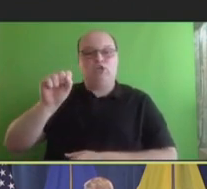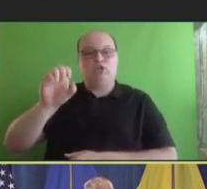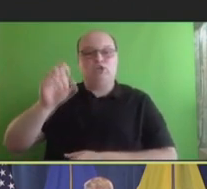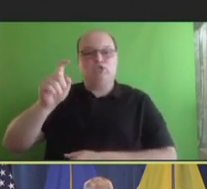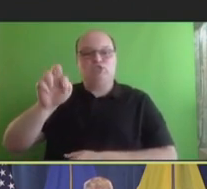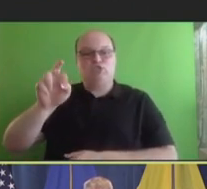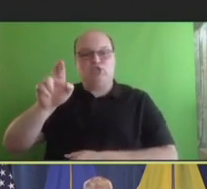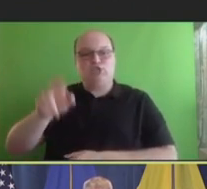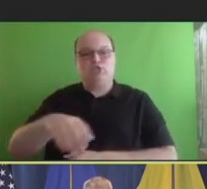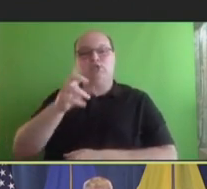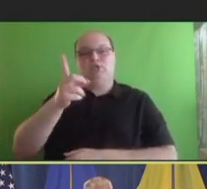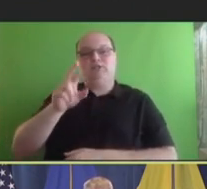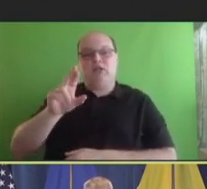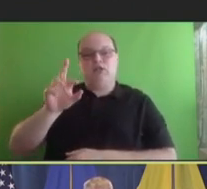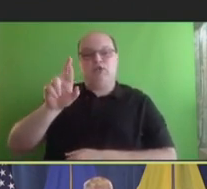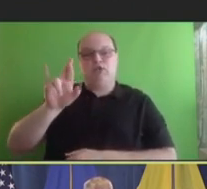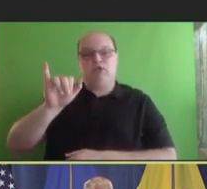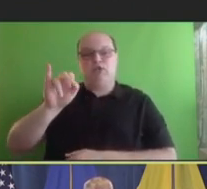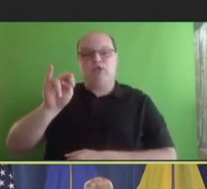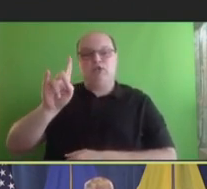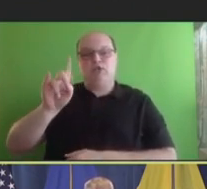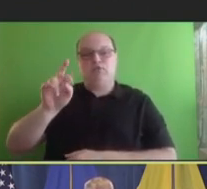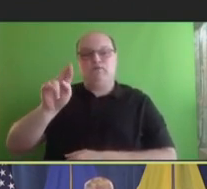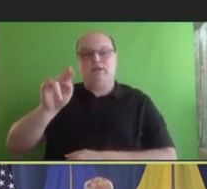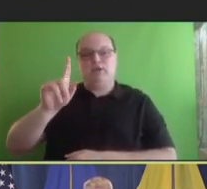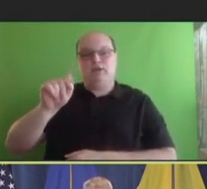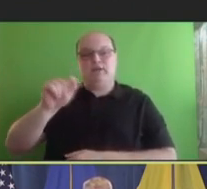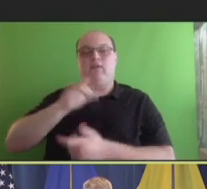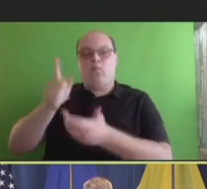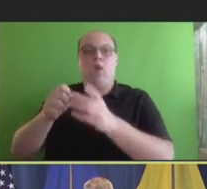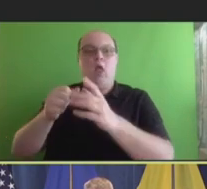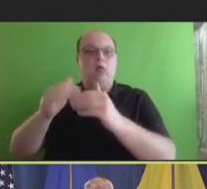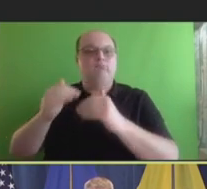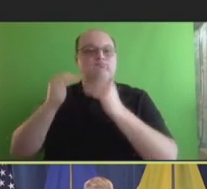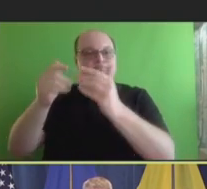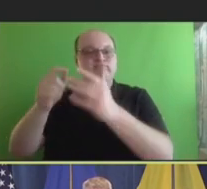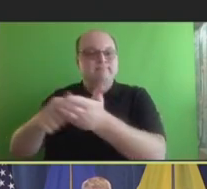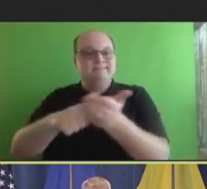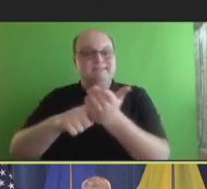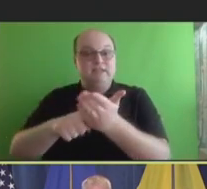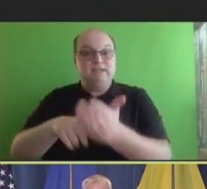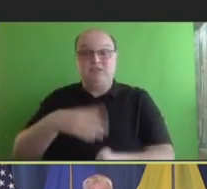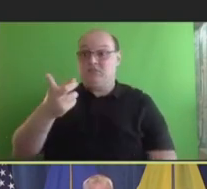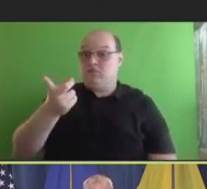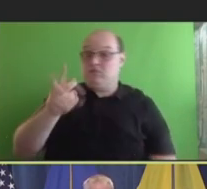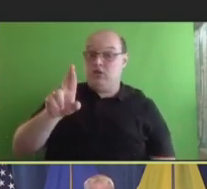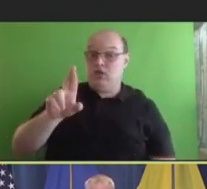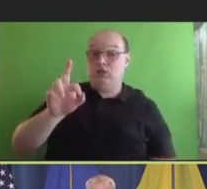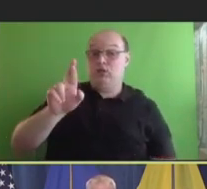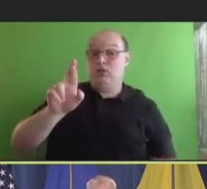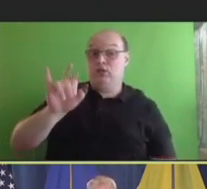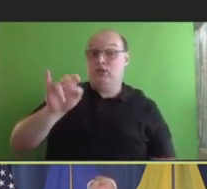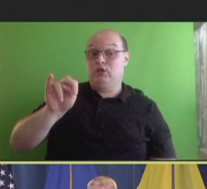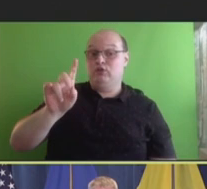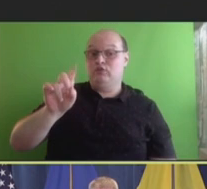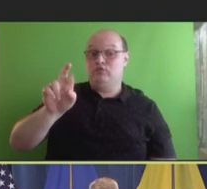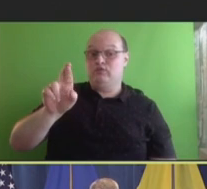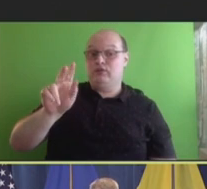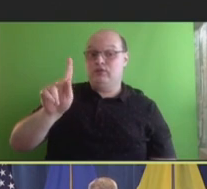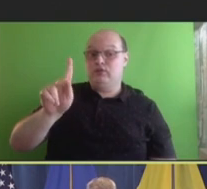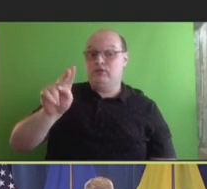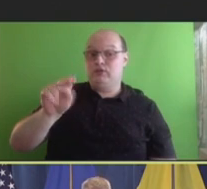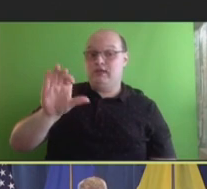will provide an update on the subcommittee's activities. And Dr. Rinderknecht, I will let